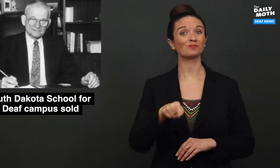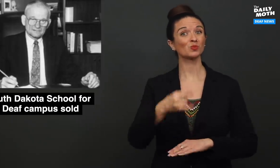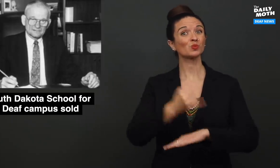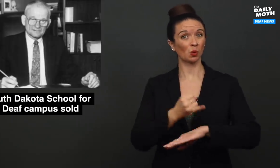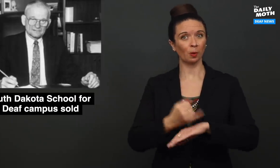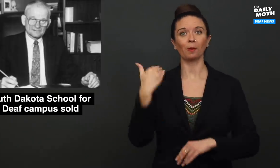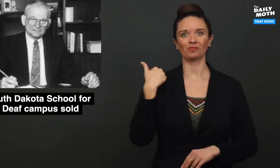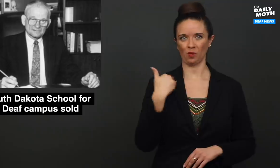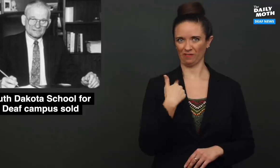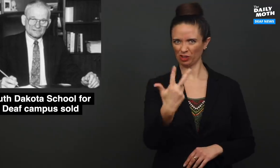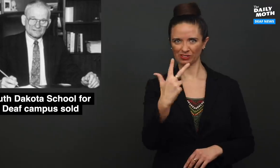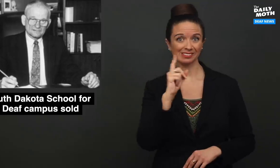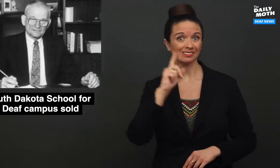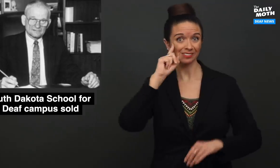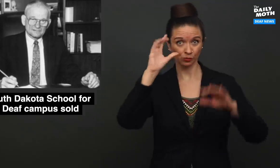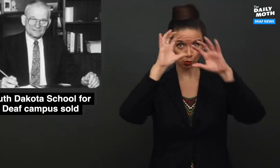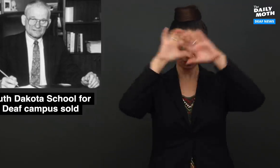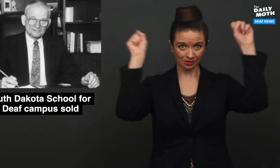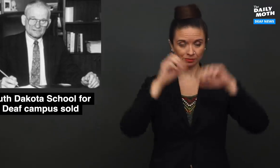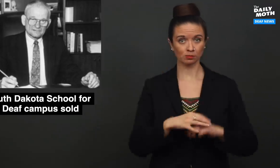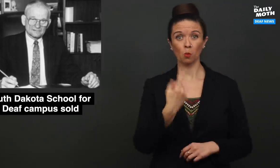The school had three different deaf superintendents.